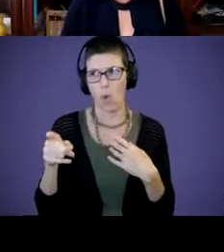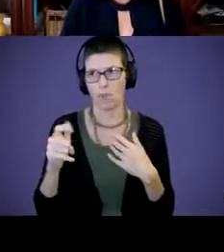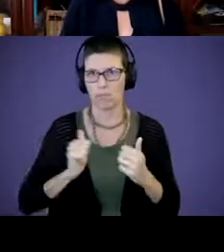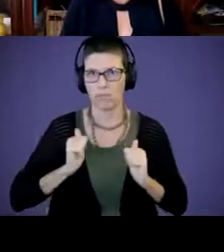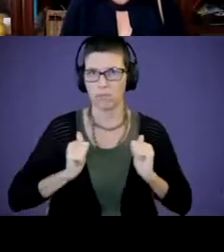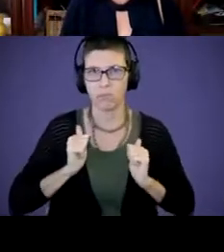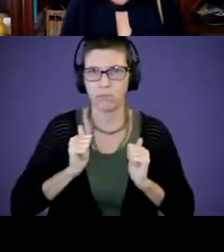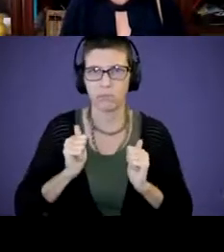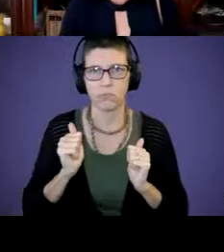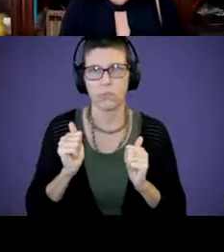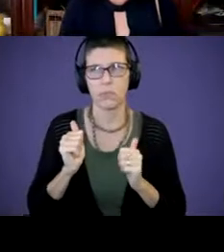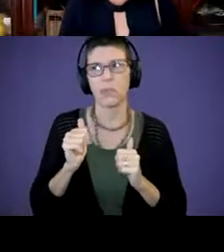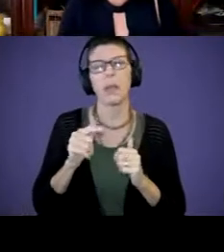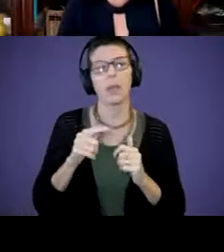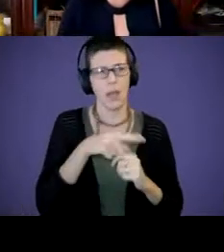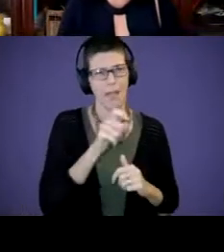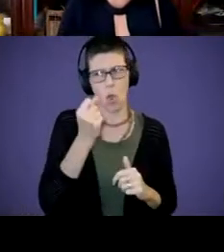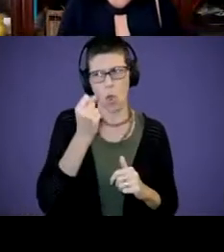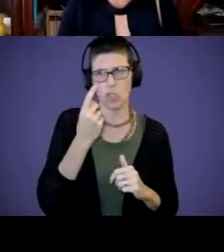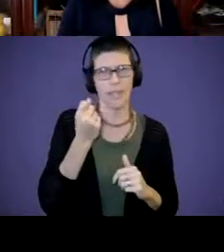that they understand as they move through these different stages.